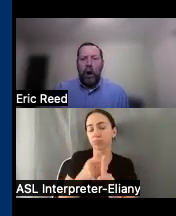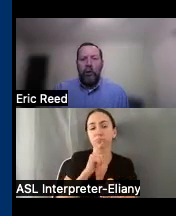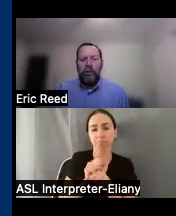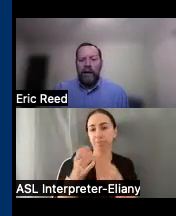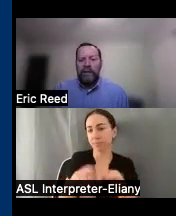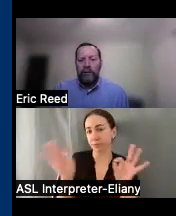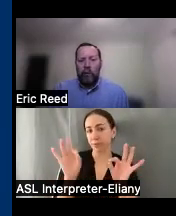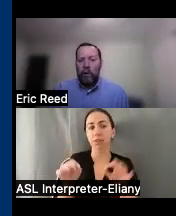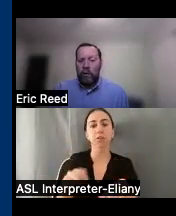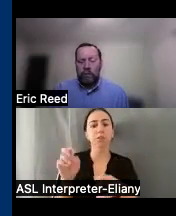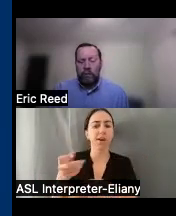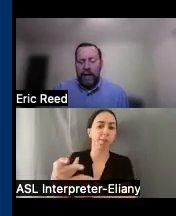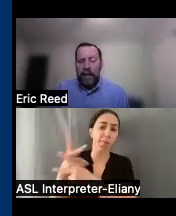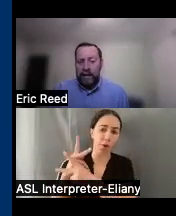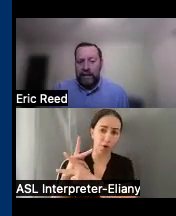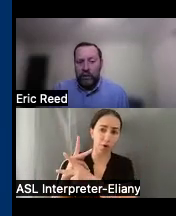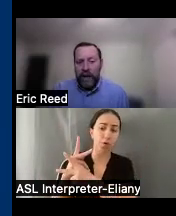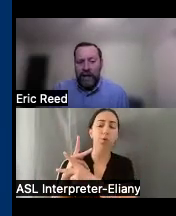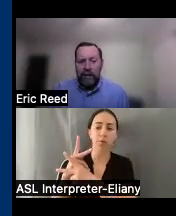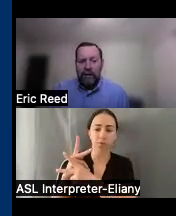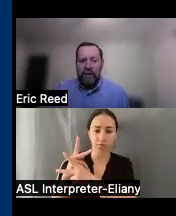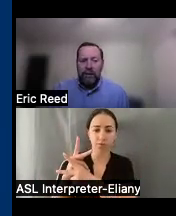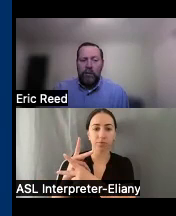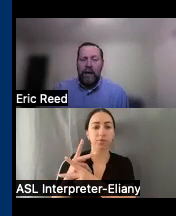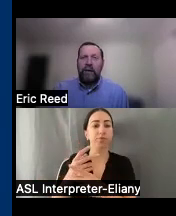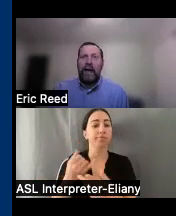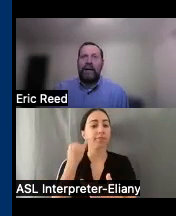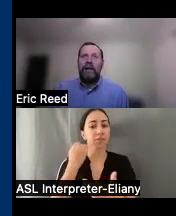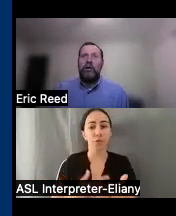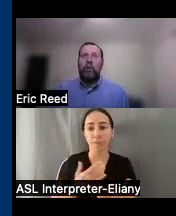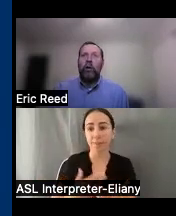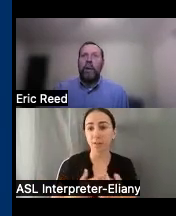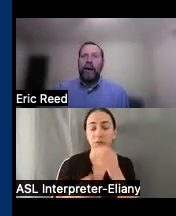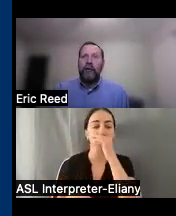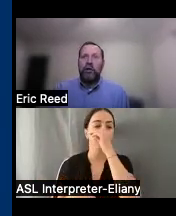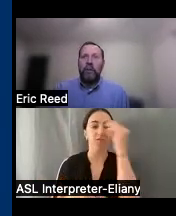borrow devices for again decision making if it's something you think that will will benefit you